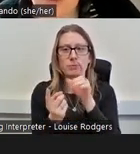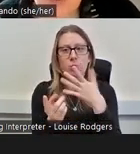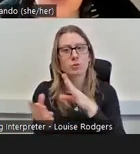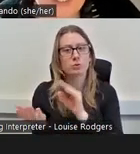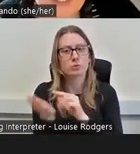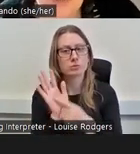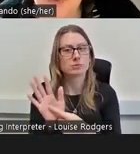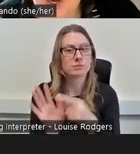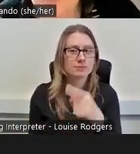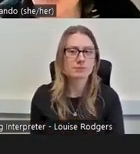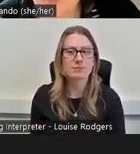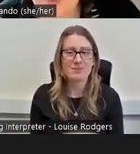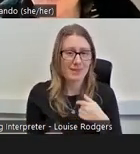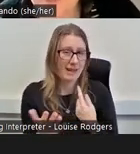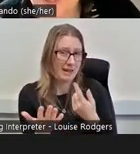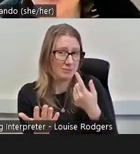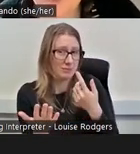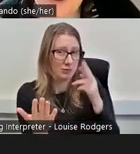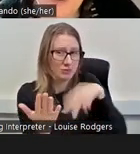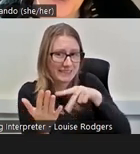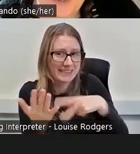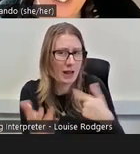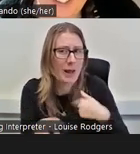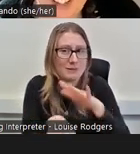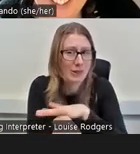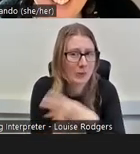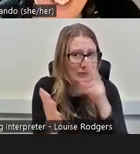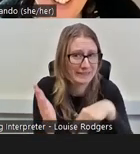I'm just reading, I'm slow at reading. Ok, no problem,